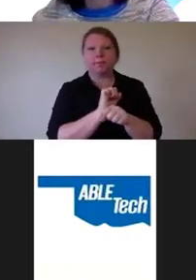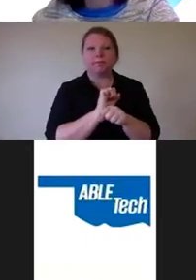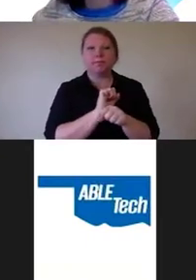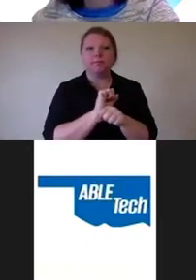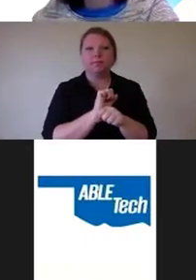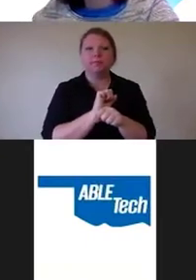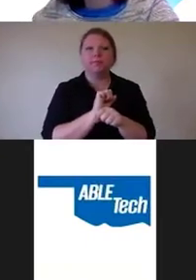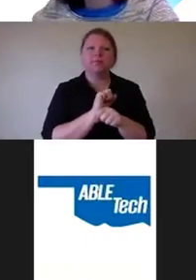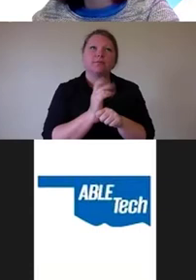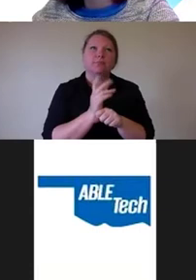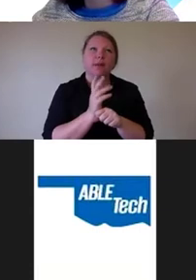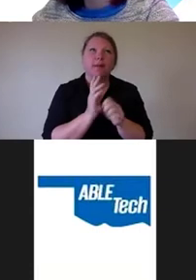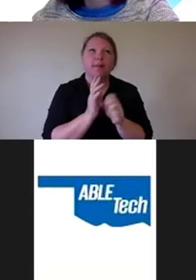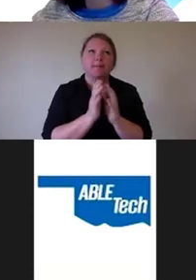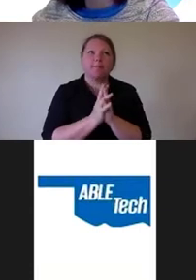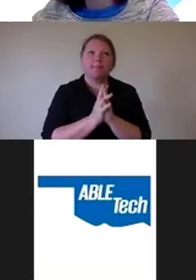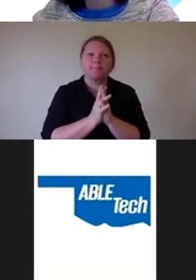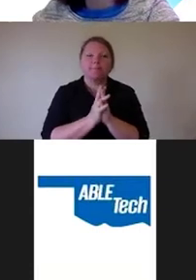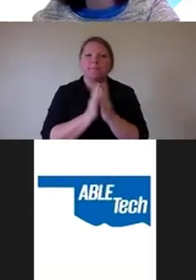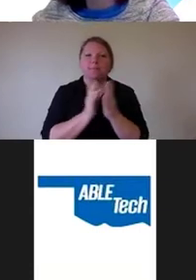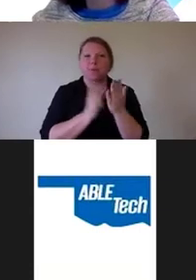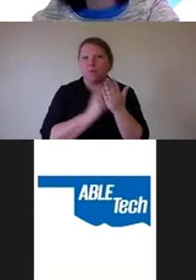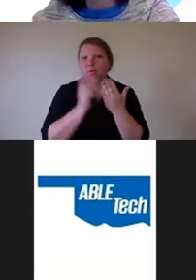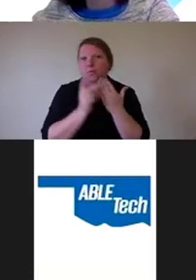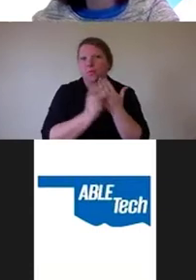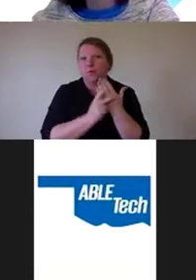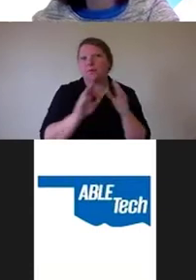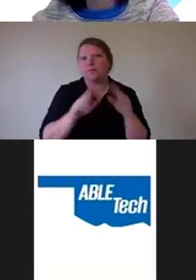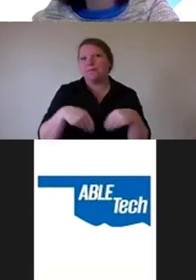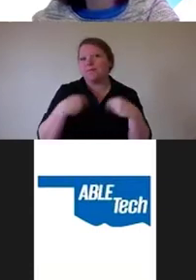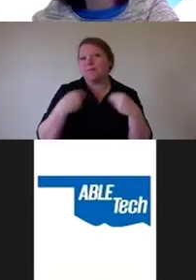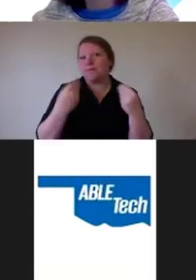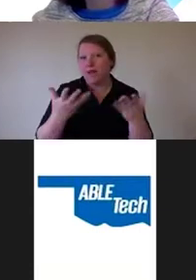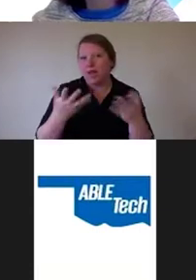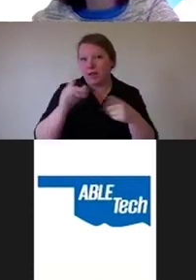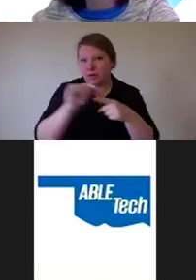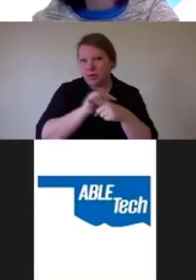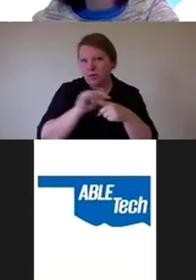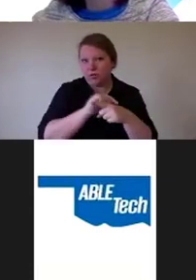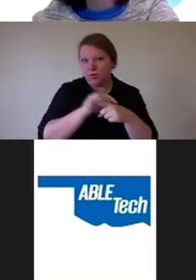It was a program that provided training to women who had been outside of the workforce.